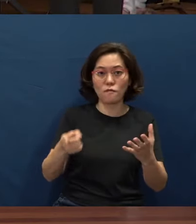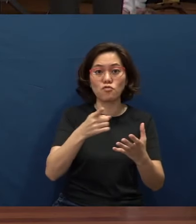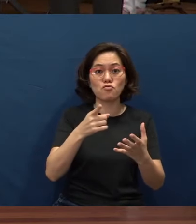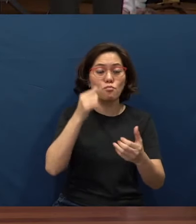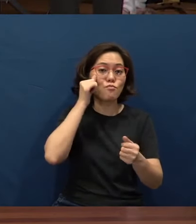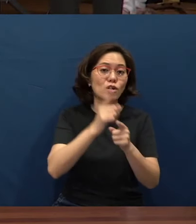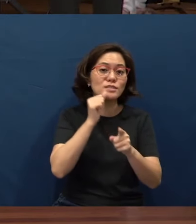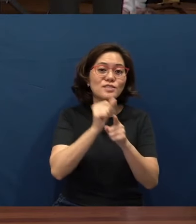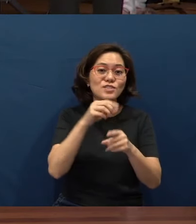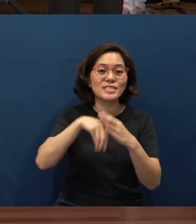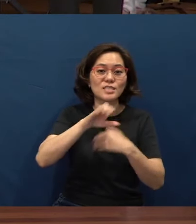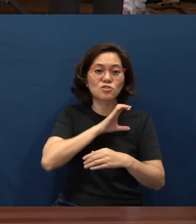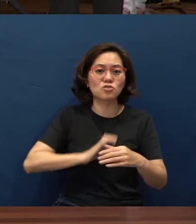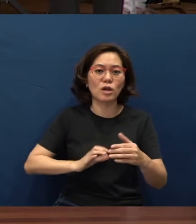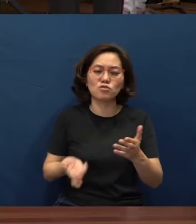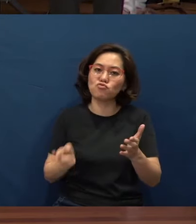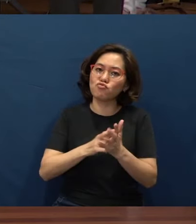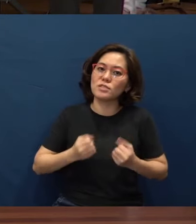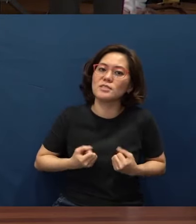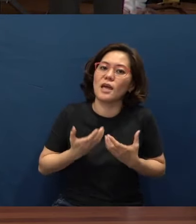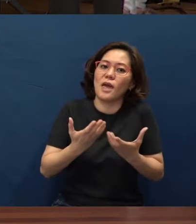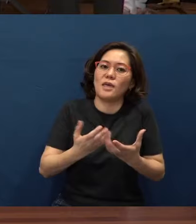in Christ who rededicated your lives again to Jesus.